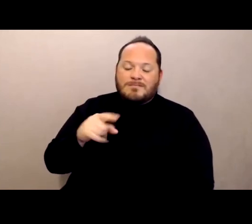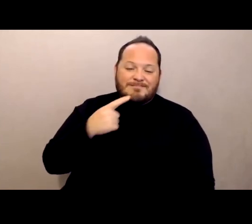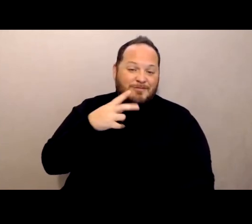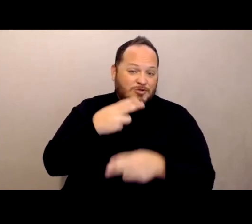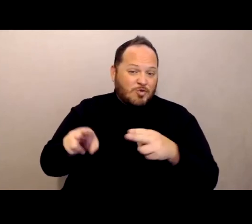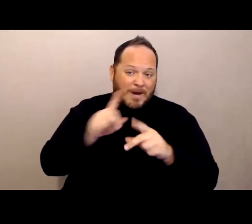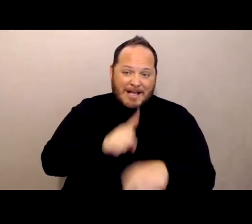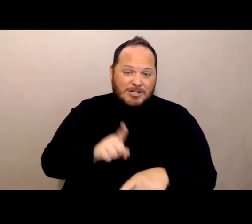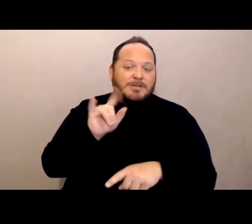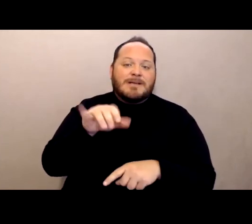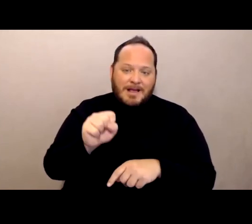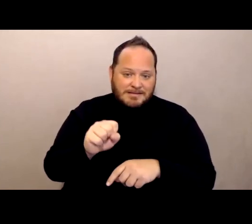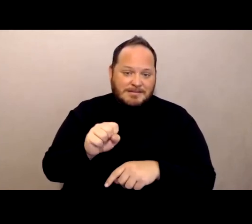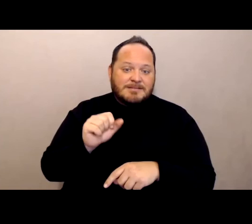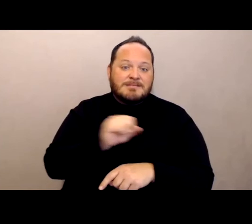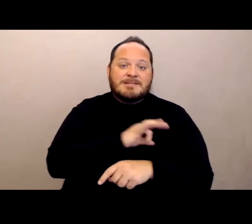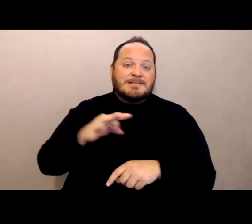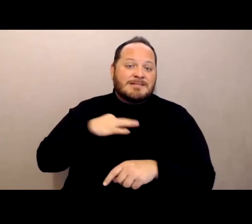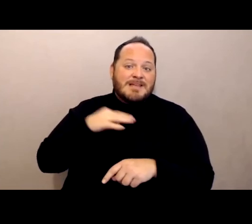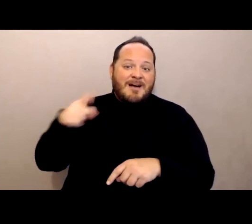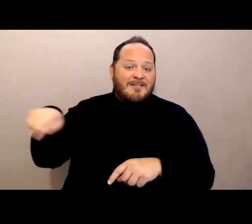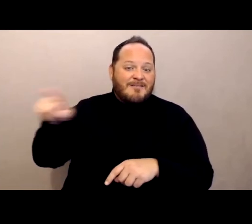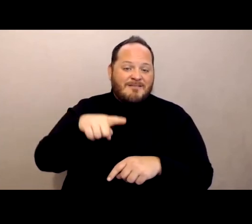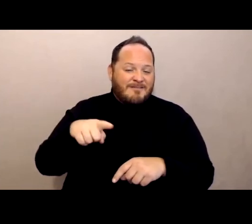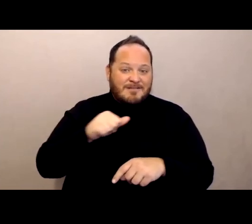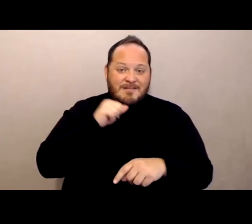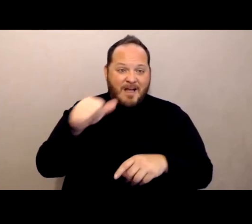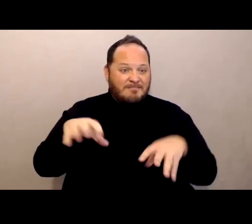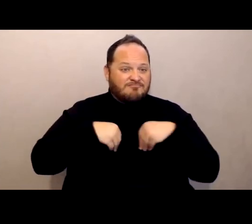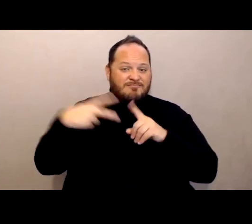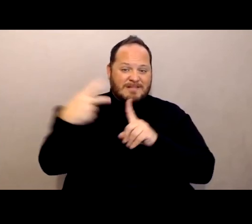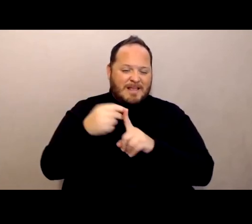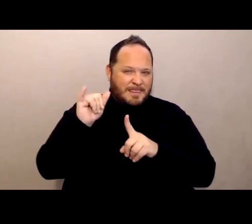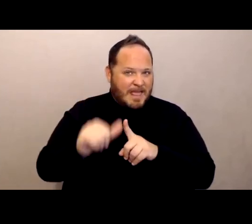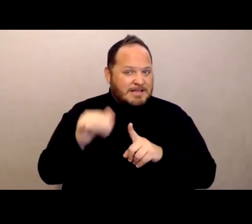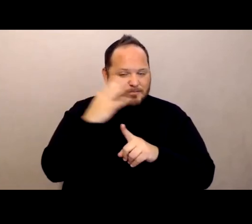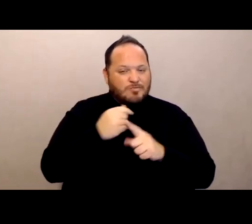The unvaccinated staff have been a pretty significant concern. At least initially with the vaccination,